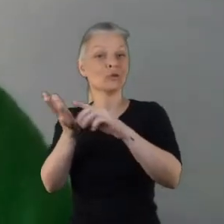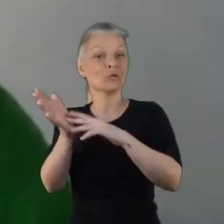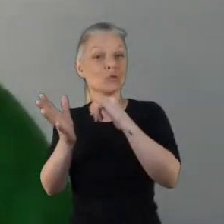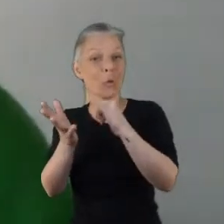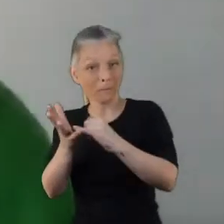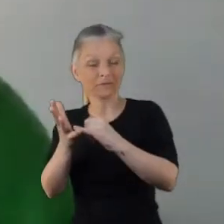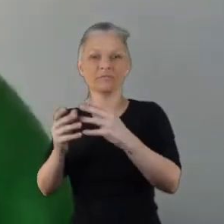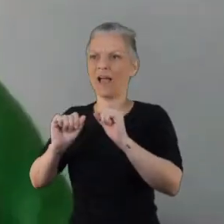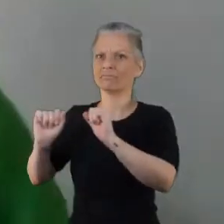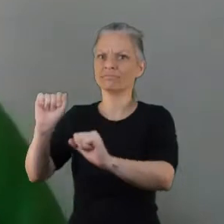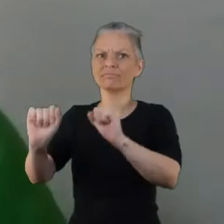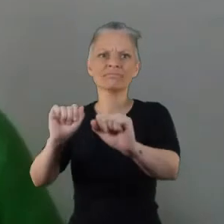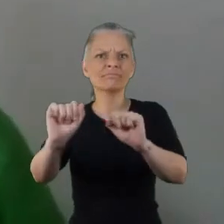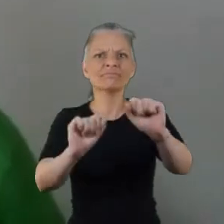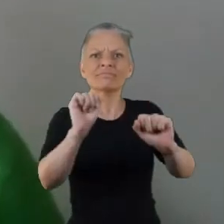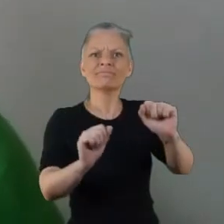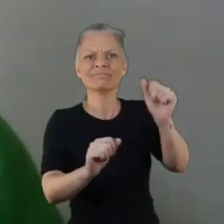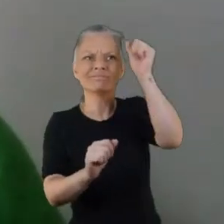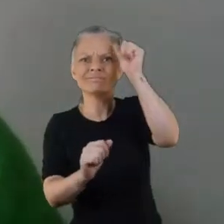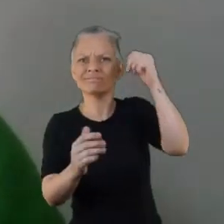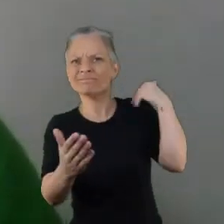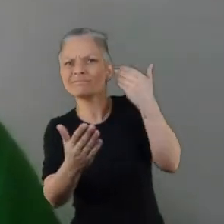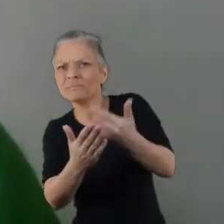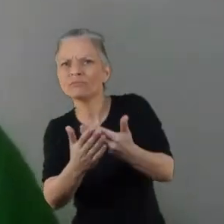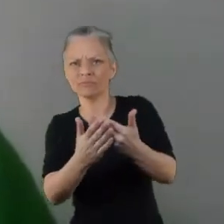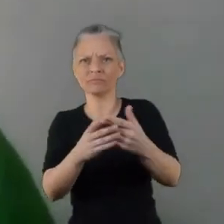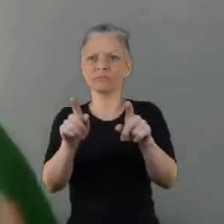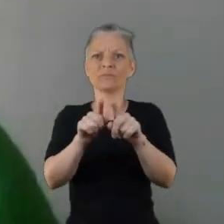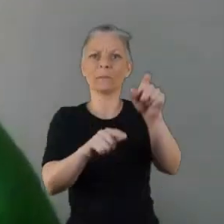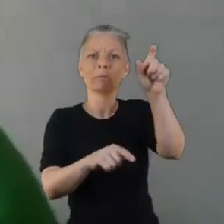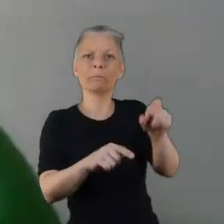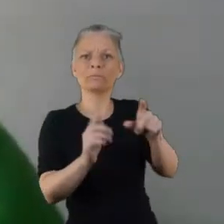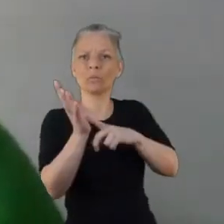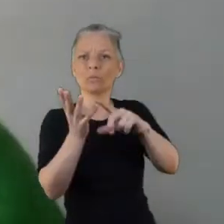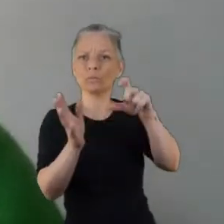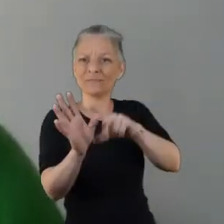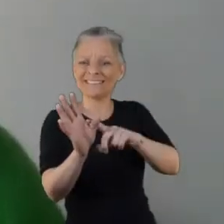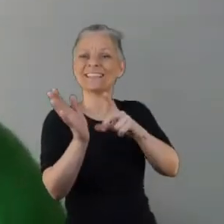So, I'm going to come to yourselves first, Lucy and Liz to start us off.